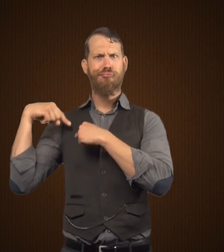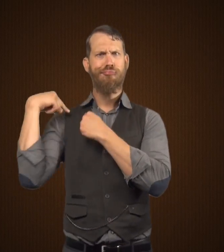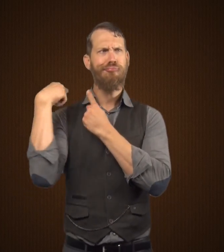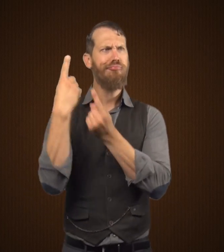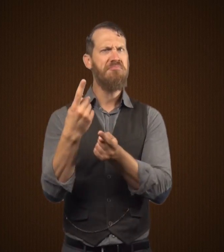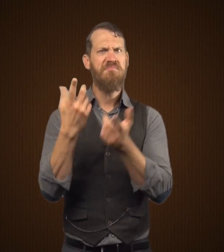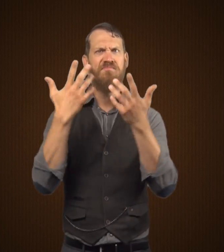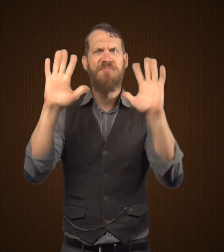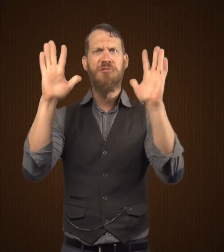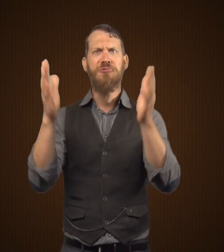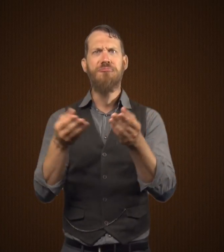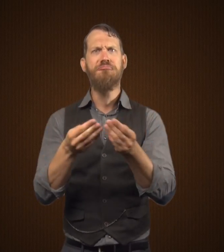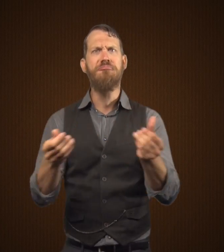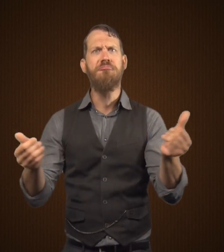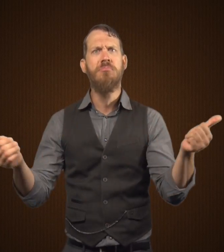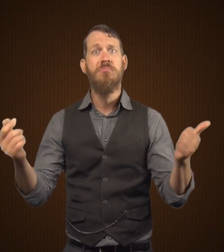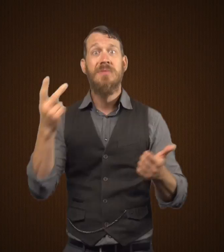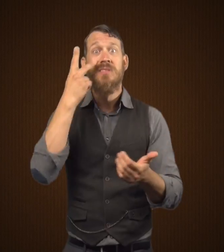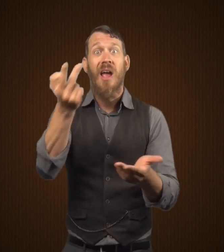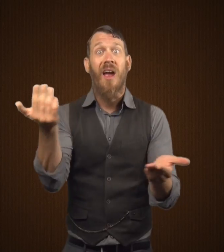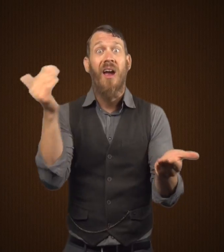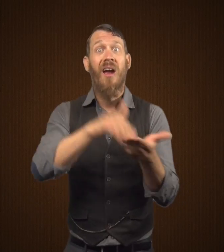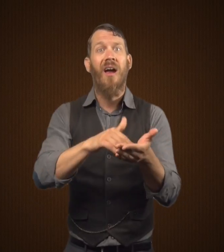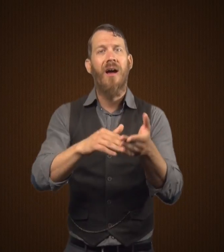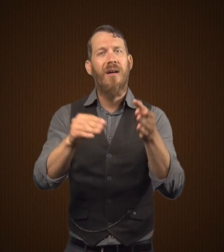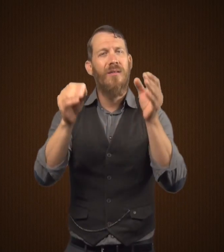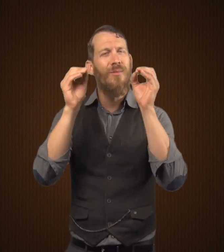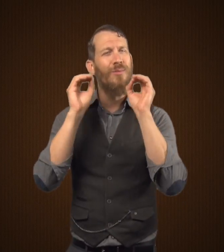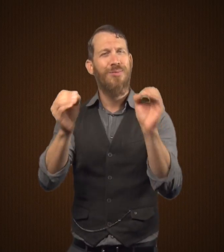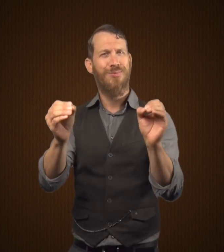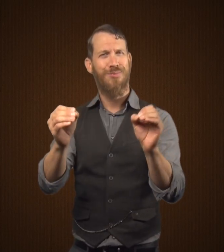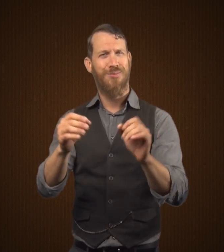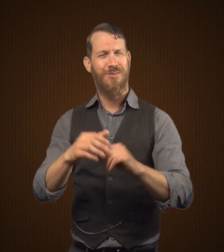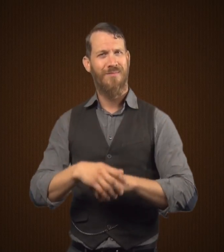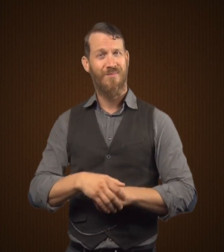Now Mr. Hyde has disappeared, never to be seen again.